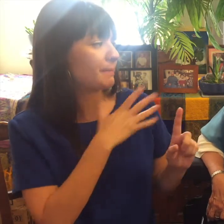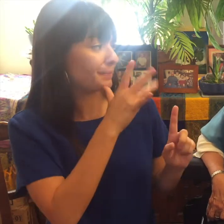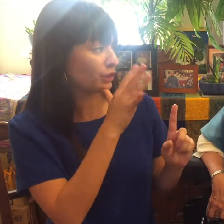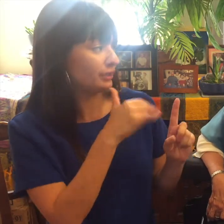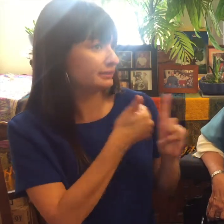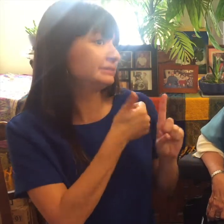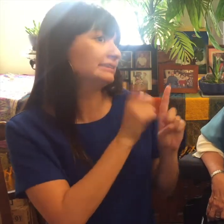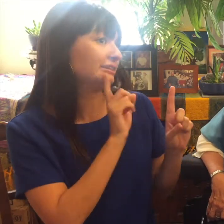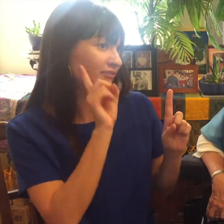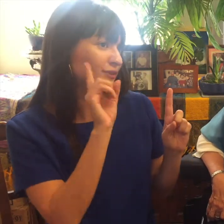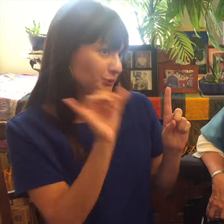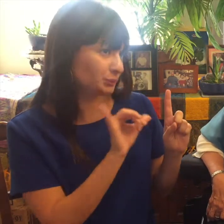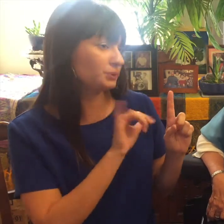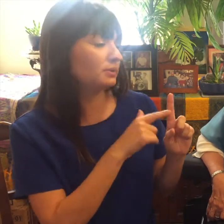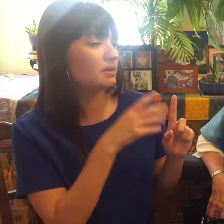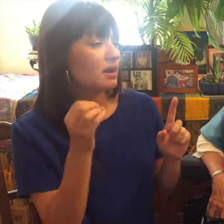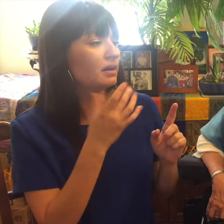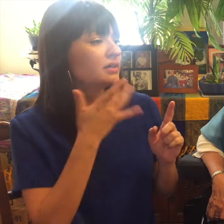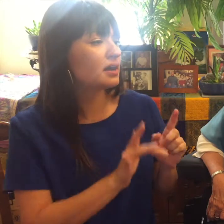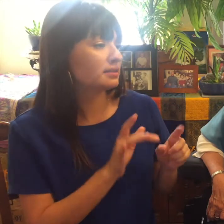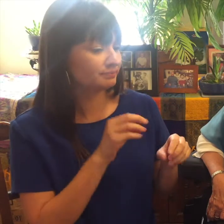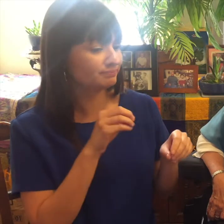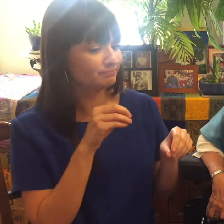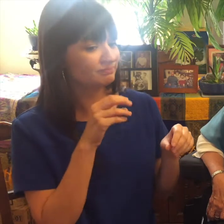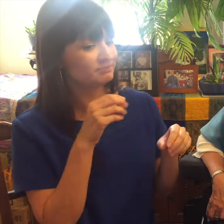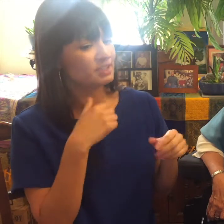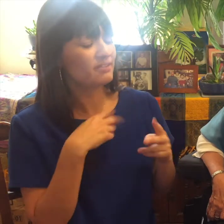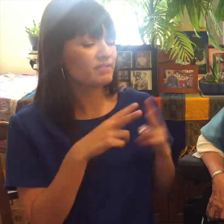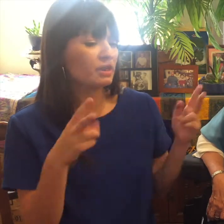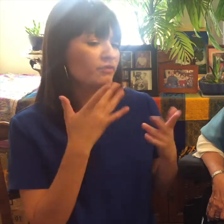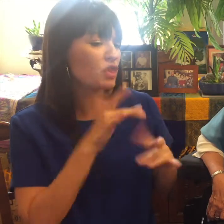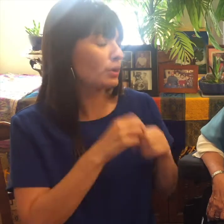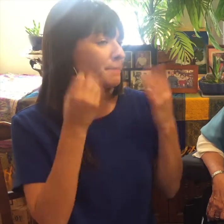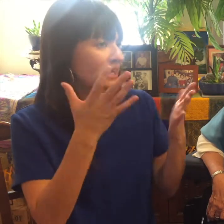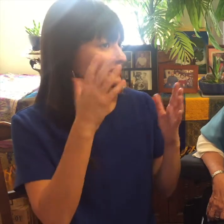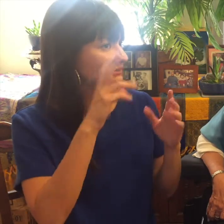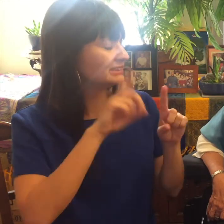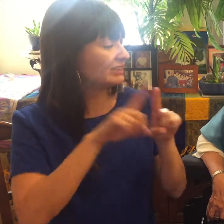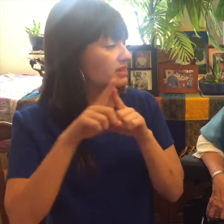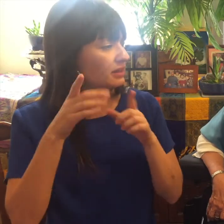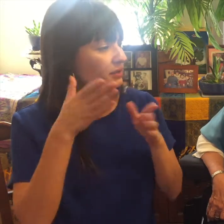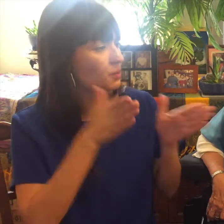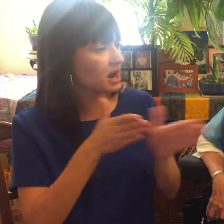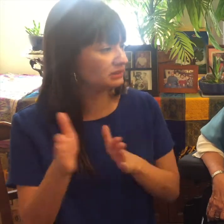Sign Language from my mother who is also Deaf and I was also very fortunate to be